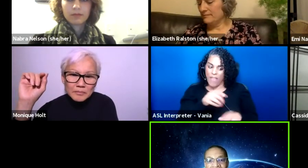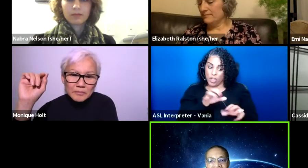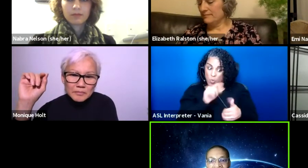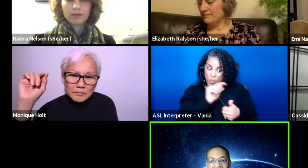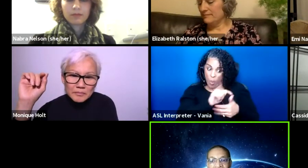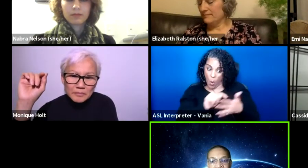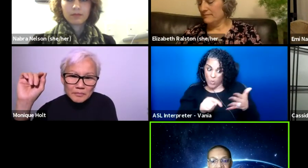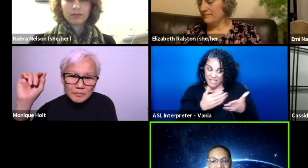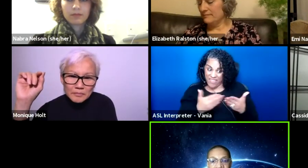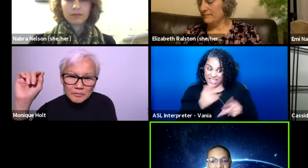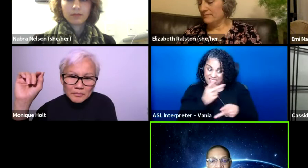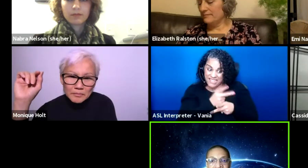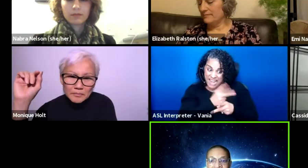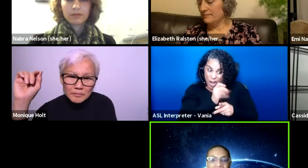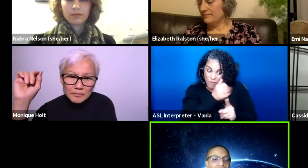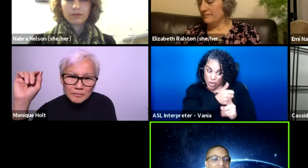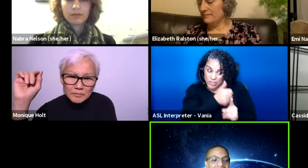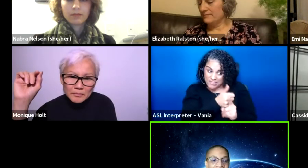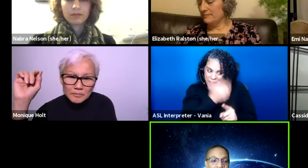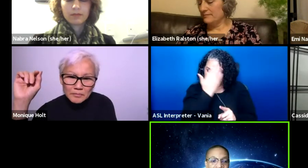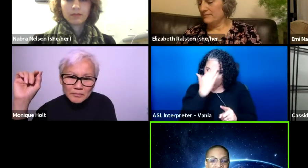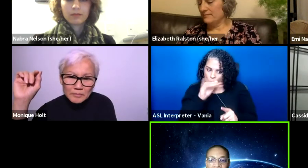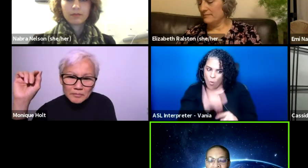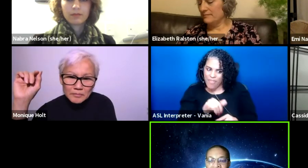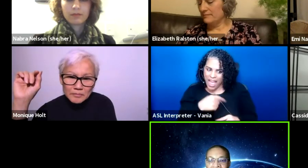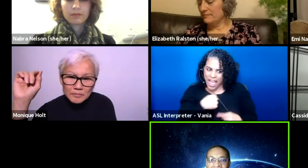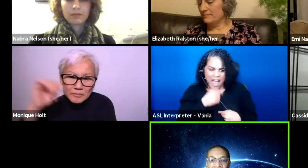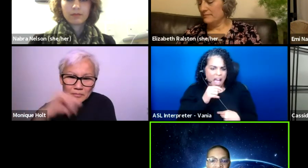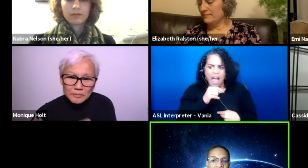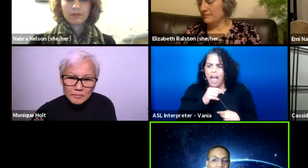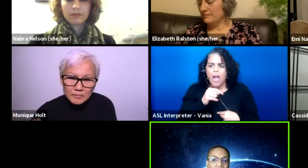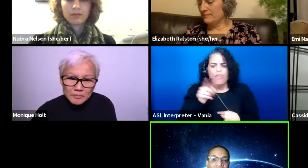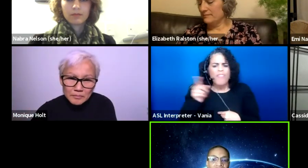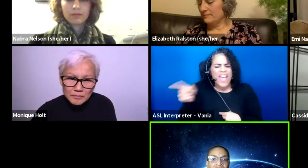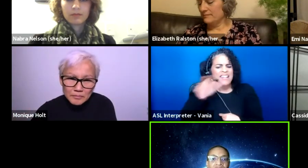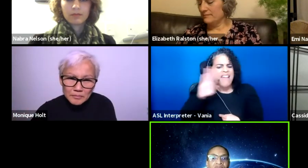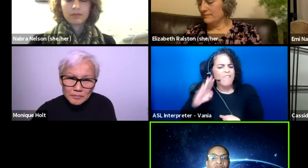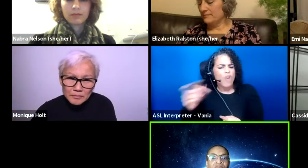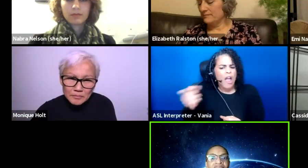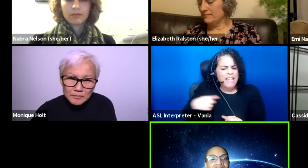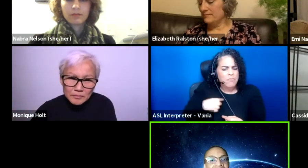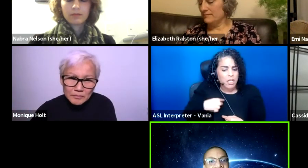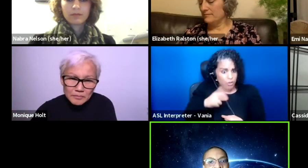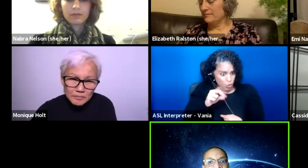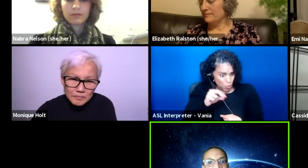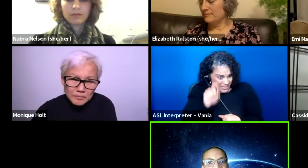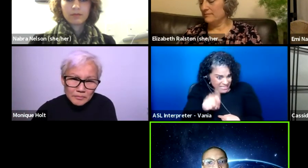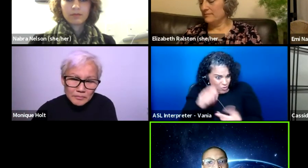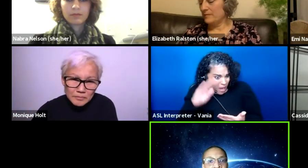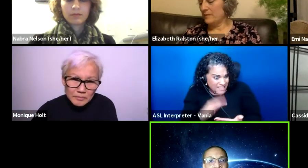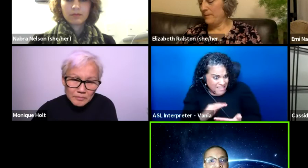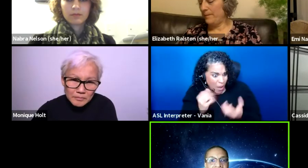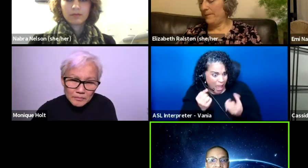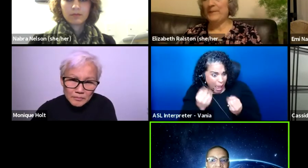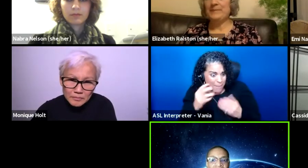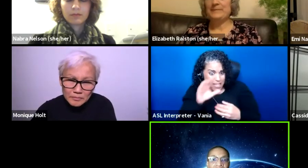to take care of yourself and, you know, it, I was never once asked, okay, well, you know, do we need to cut down on the number of Zoom meetings we have?